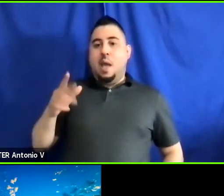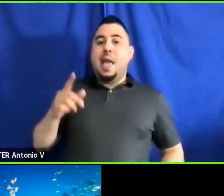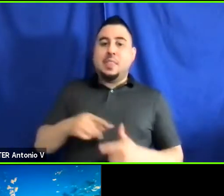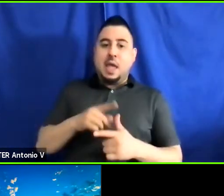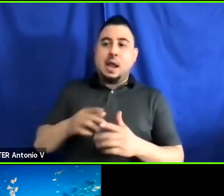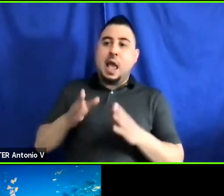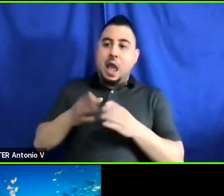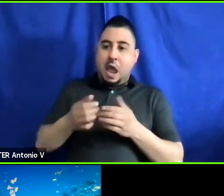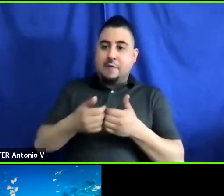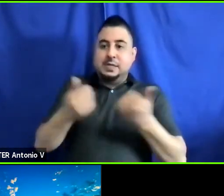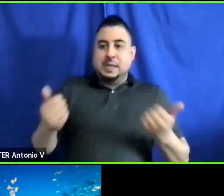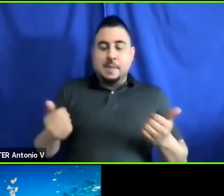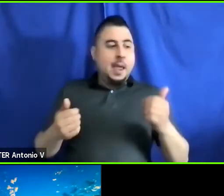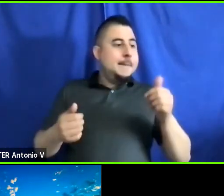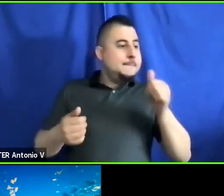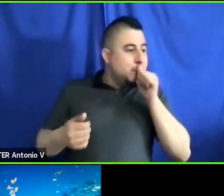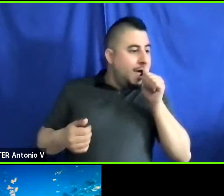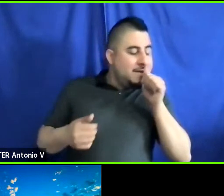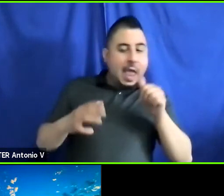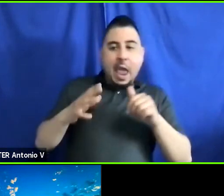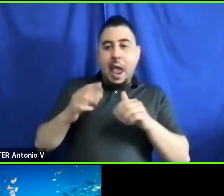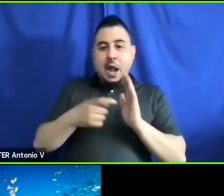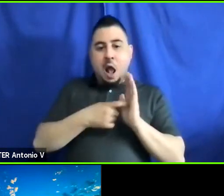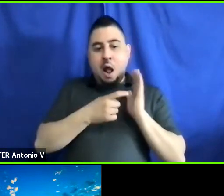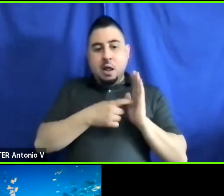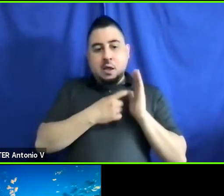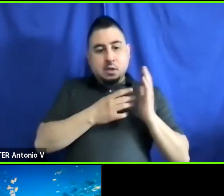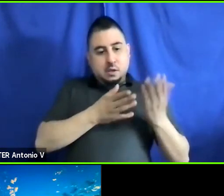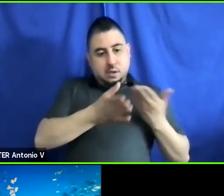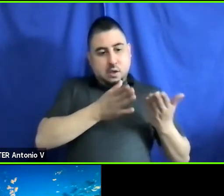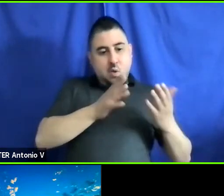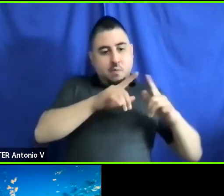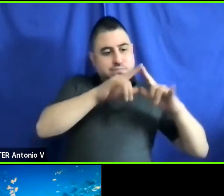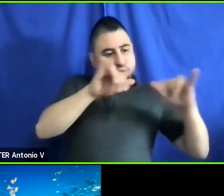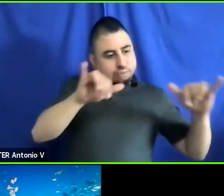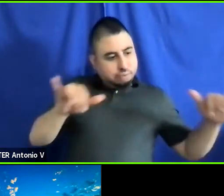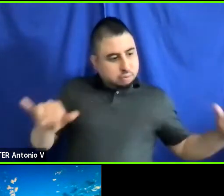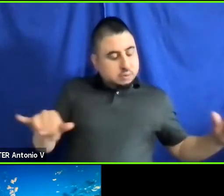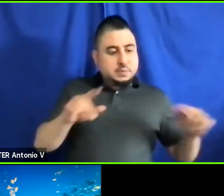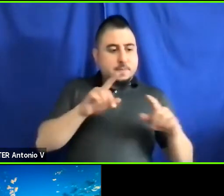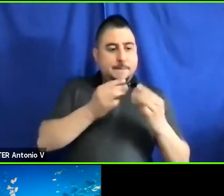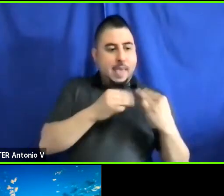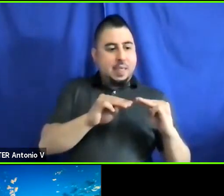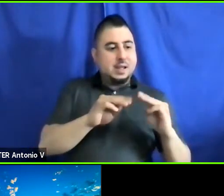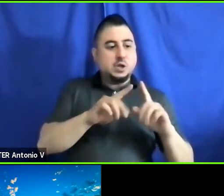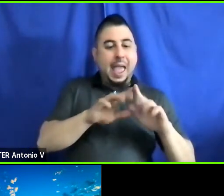and on-demand service. So, there is going to be variety of methods to access these vehicles